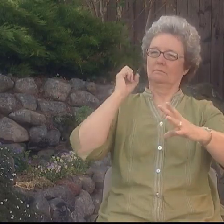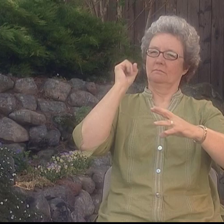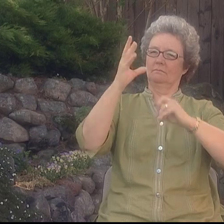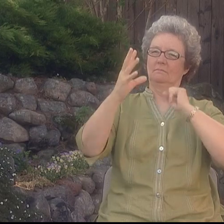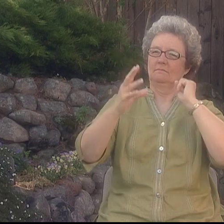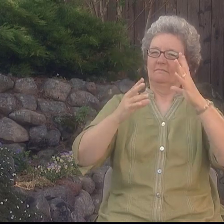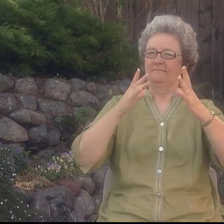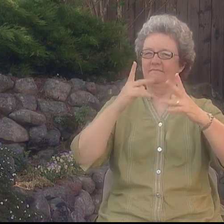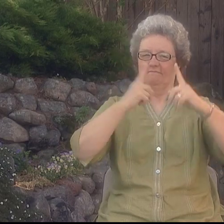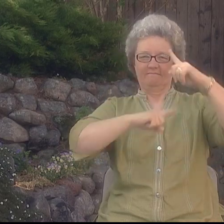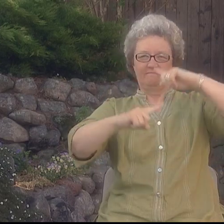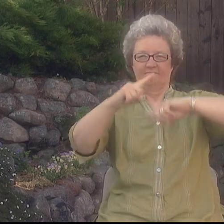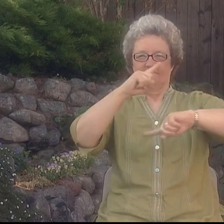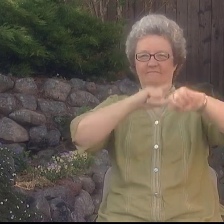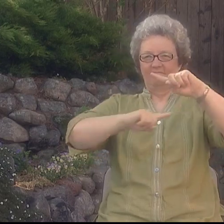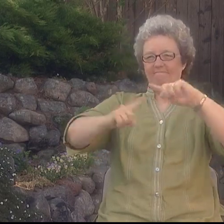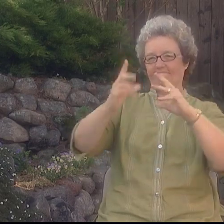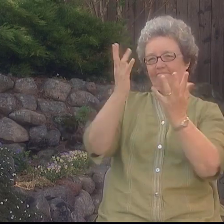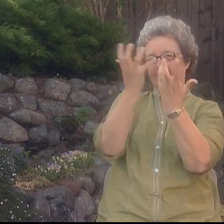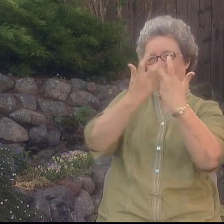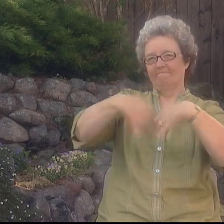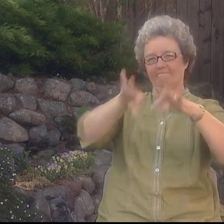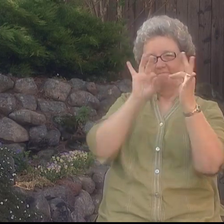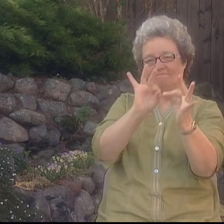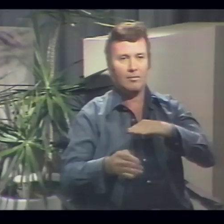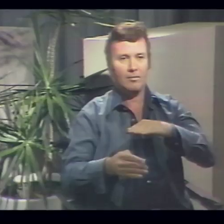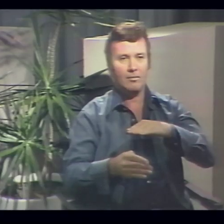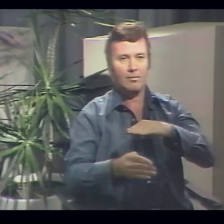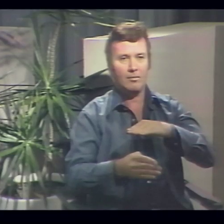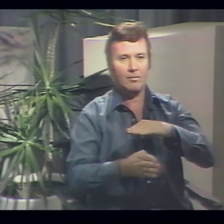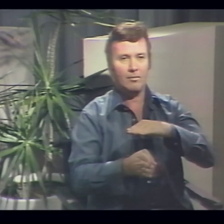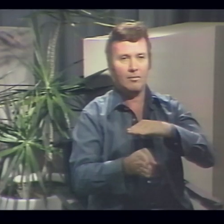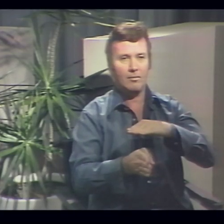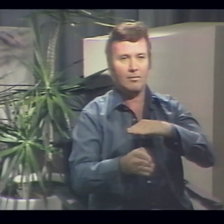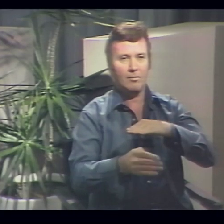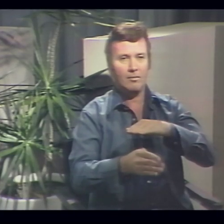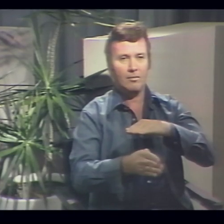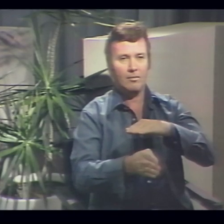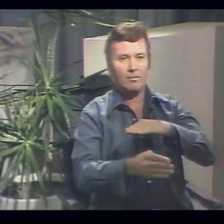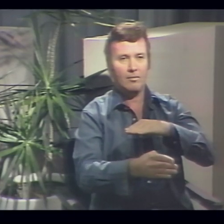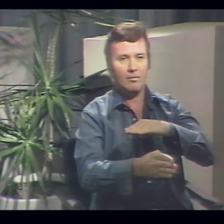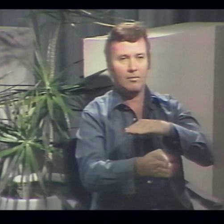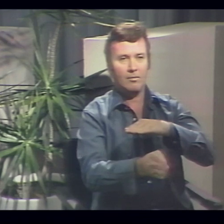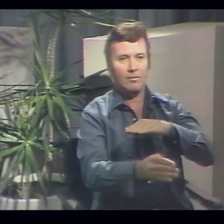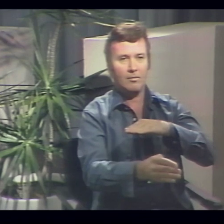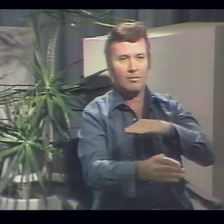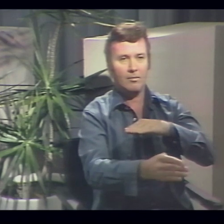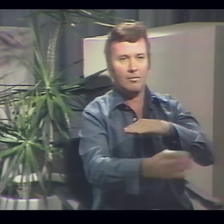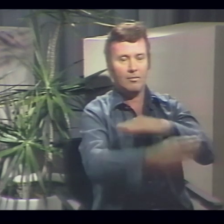Bernard Bragg, you know his method of signing was very studied and staid - so quiet and smooth.